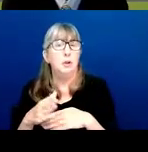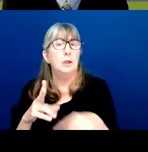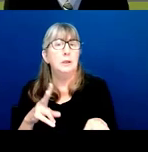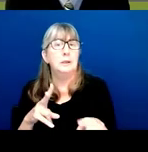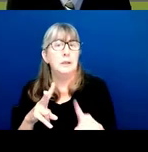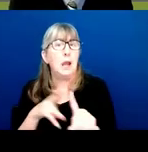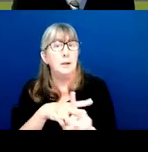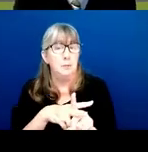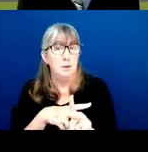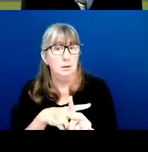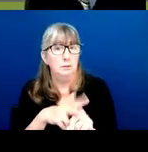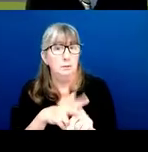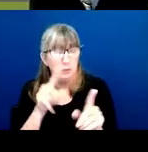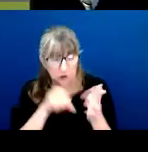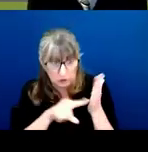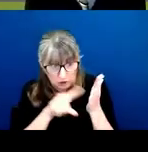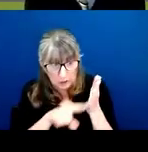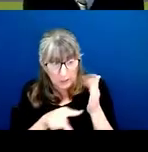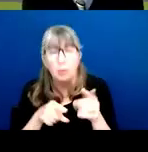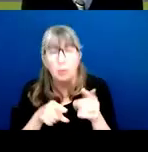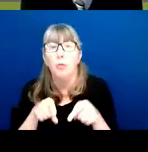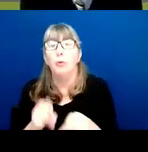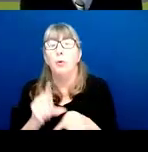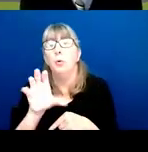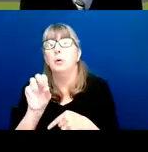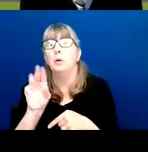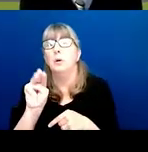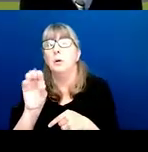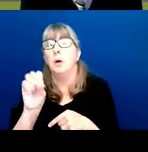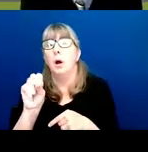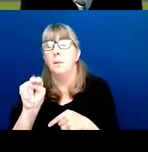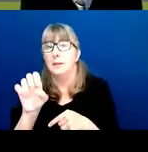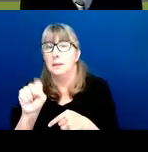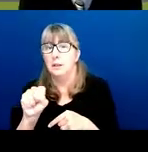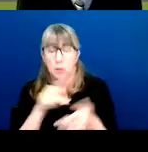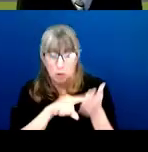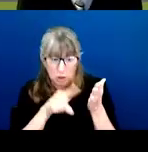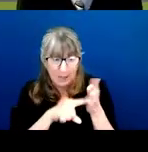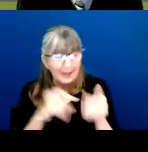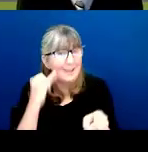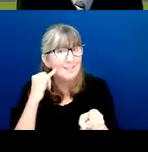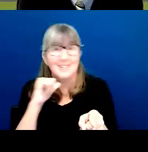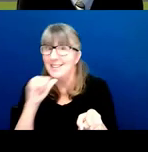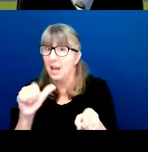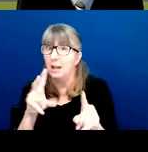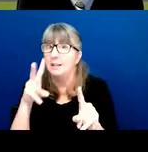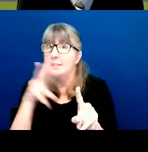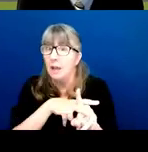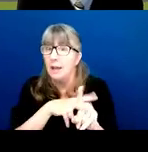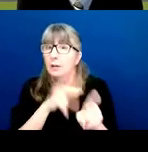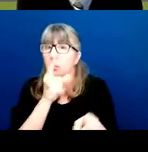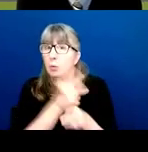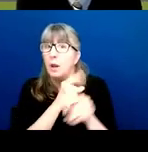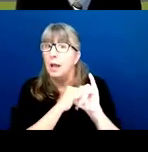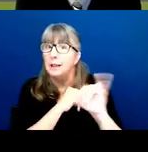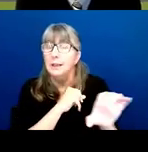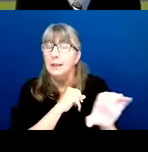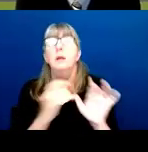and if you see your application is not assigned to that IC, then I would suggest you reach back out to the ICs.